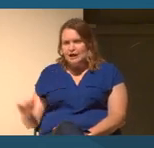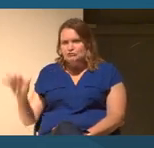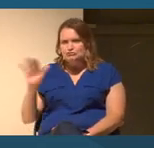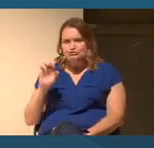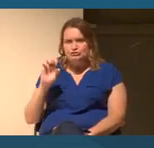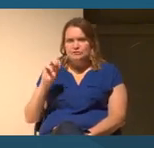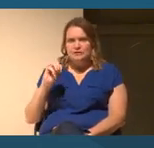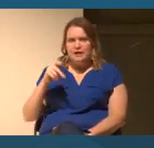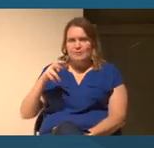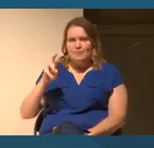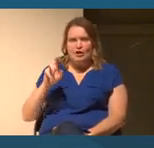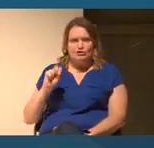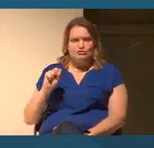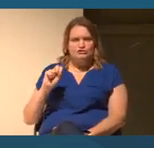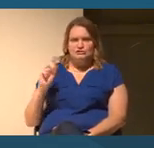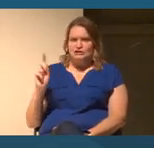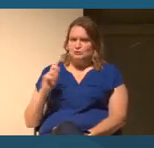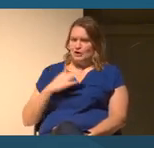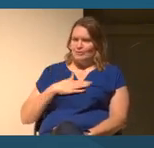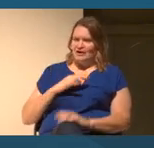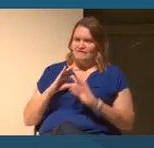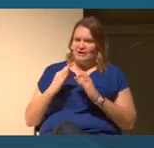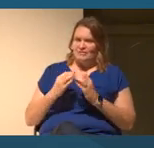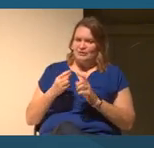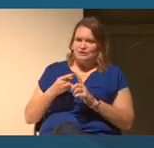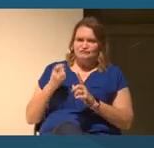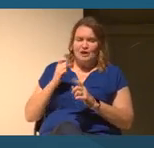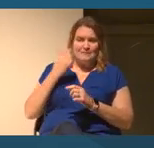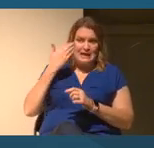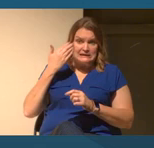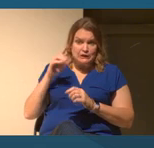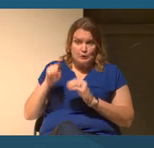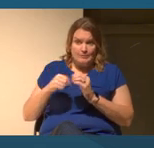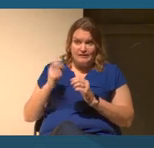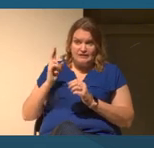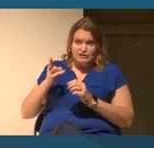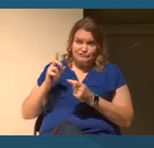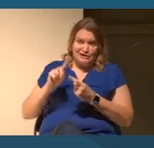And I didn't know about that history until later college and certainly in graduate school.